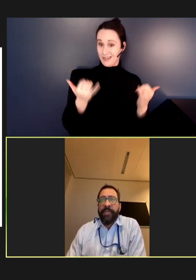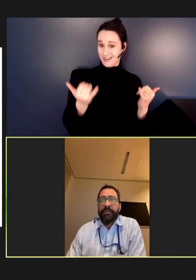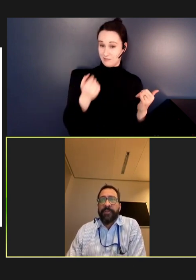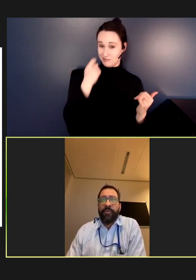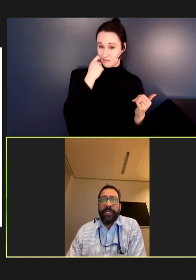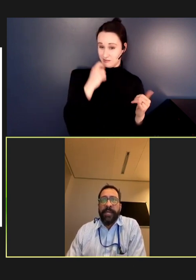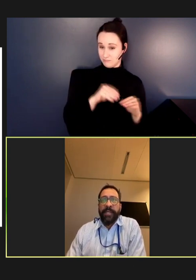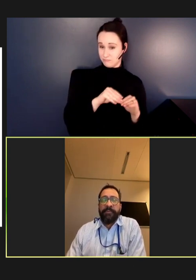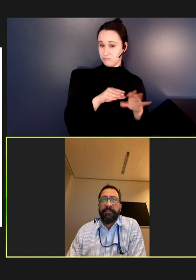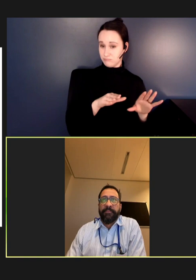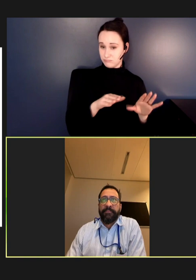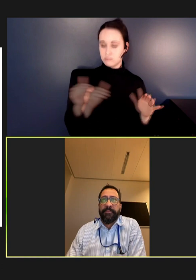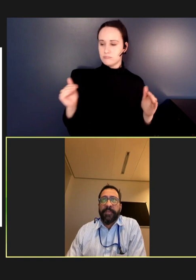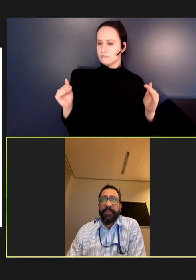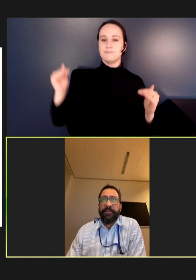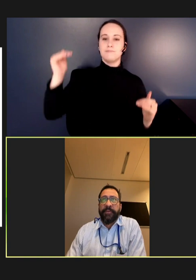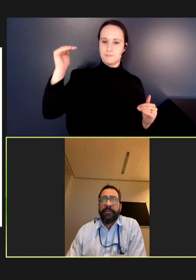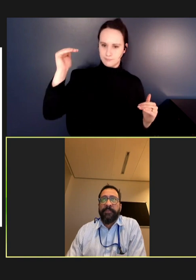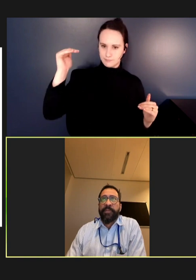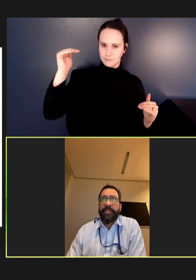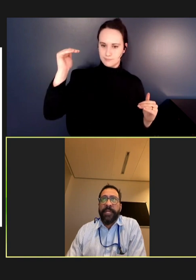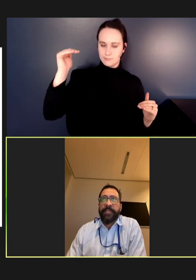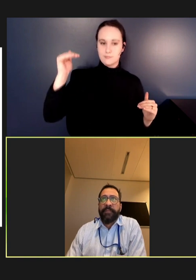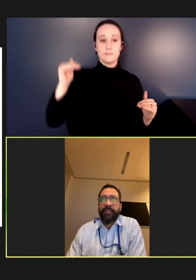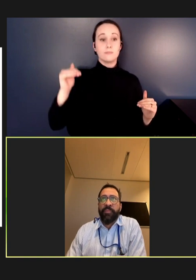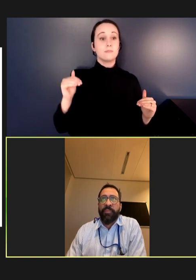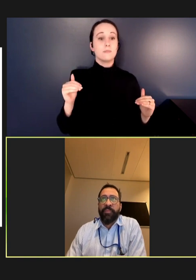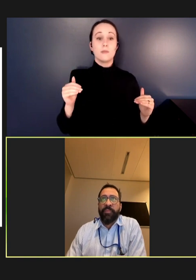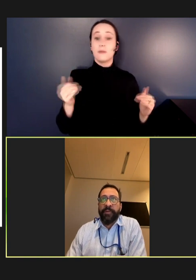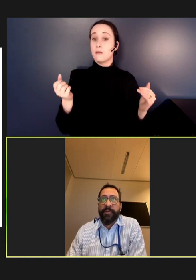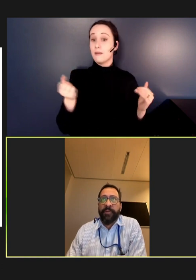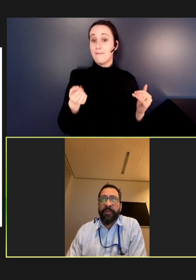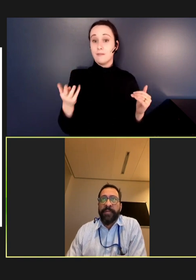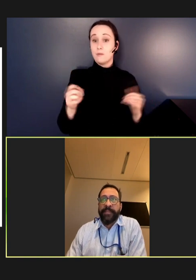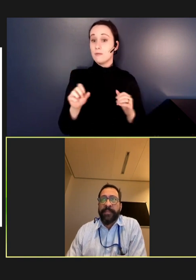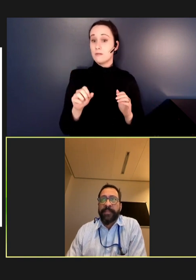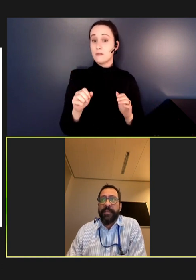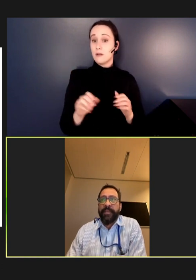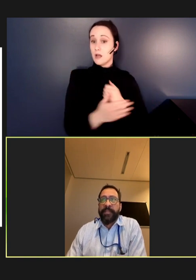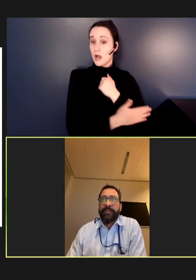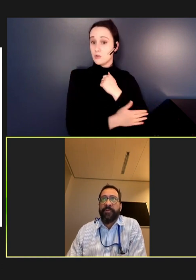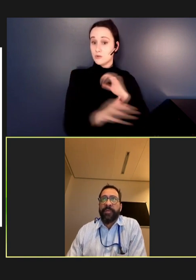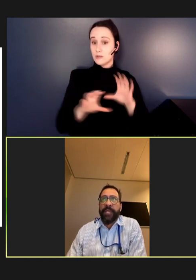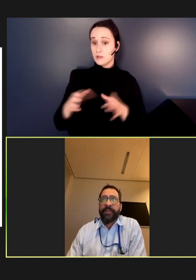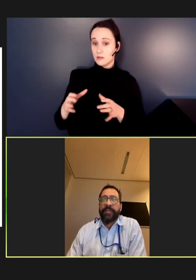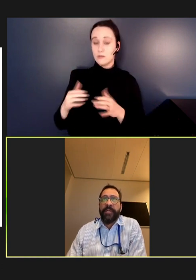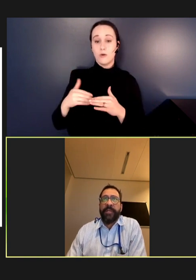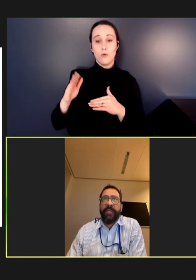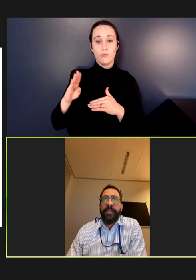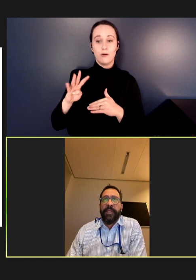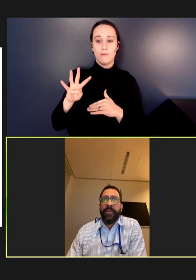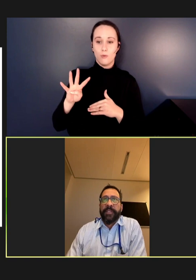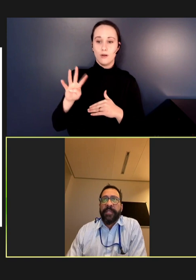there were 49 member states that reported over 100,000 cases, 64 deaths. You can see